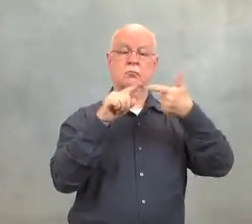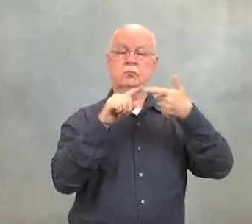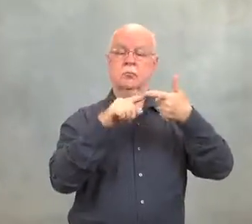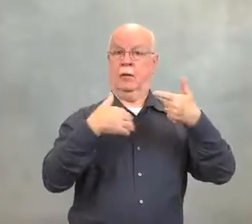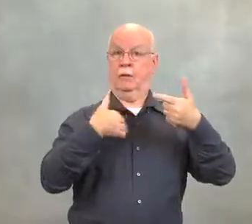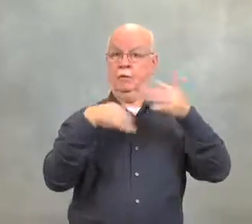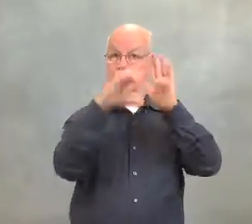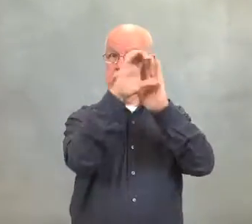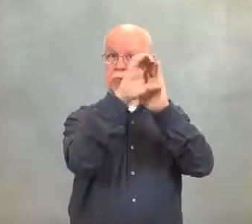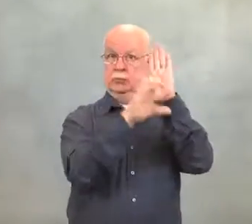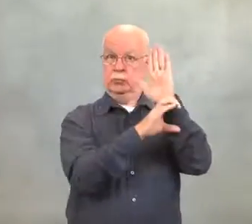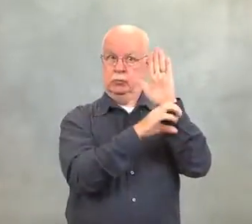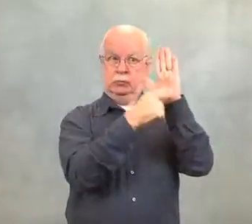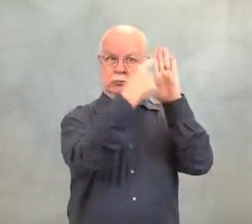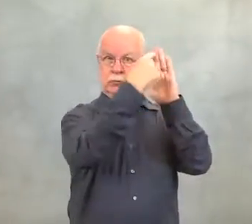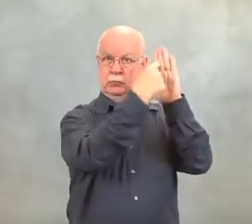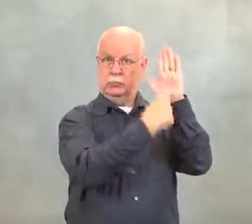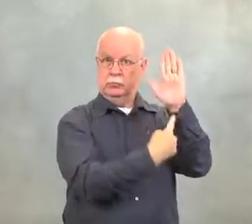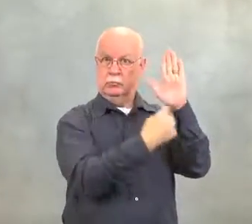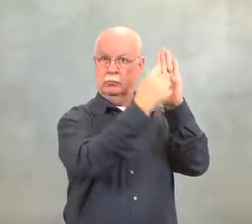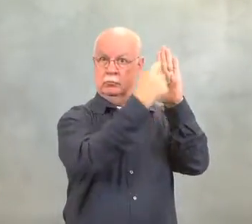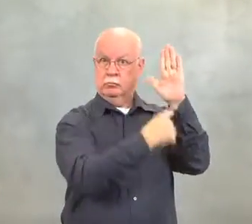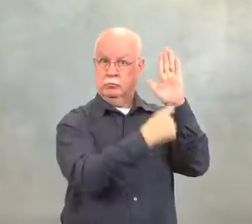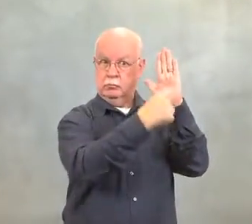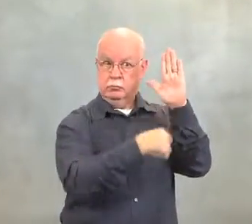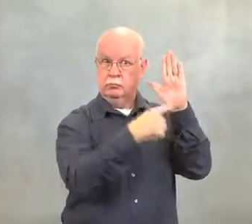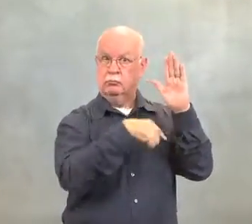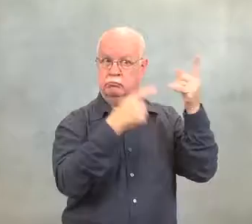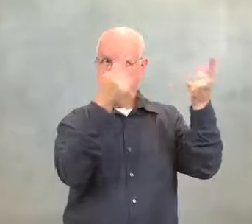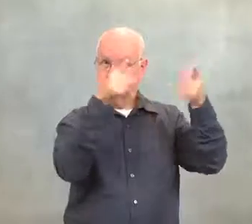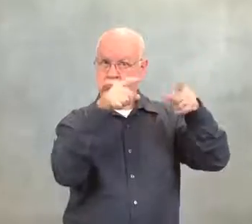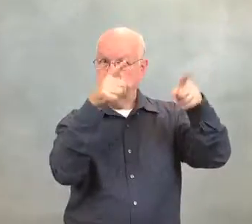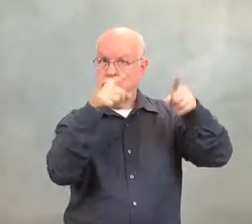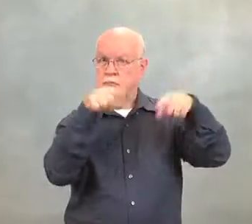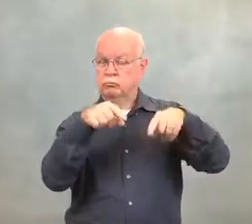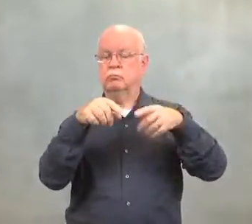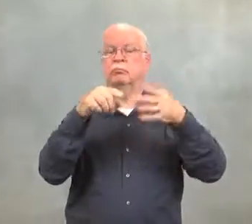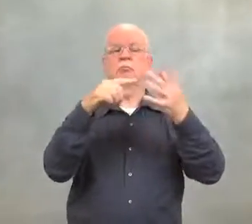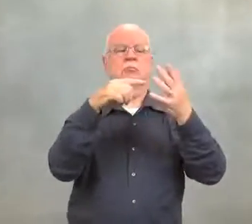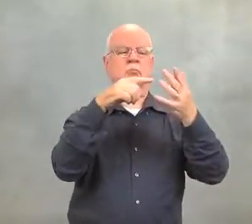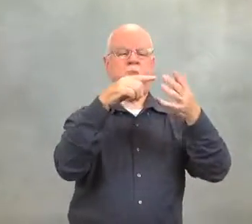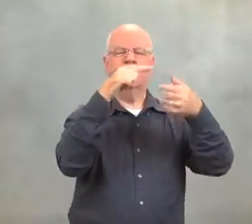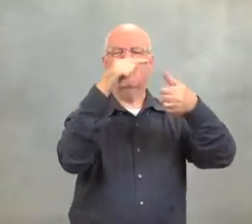A Constitution had to be agreed upon,